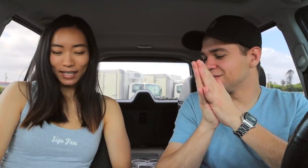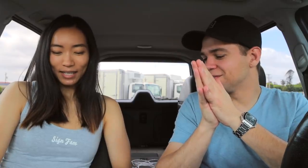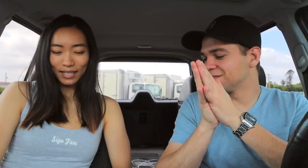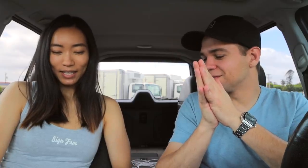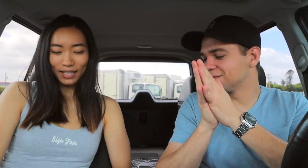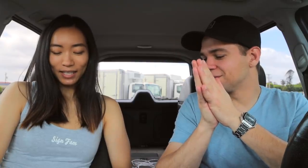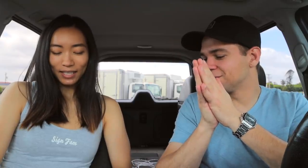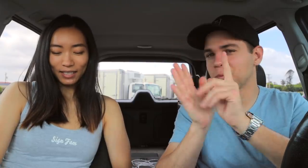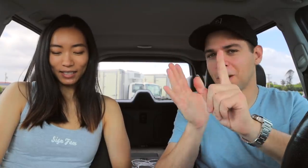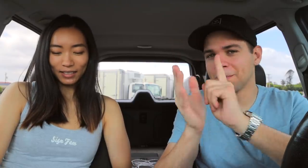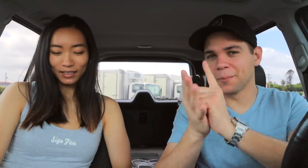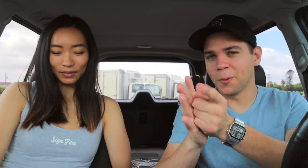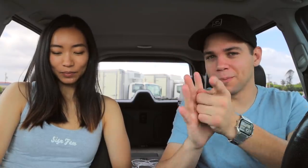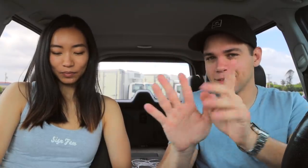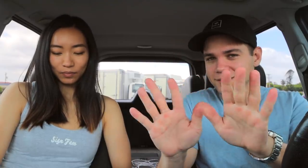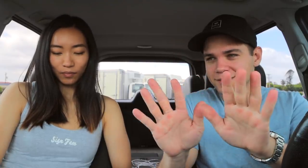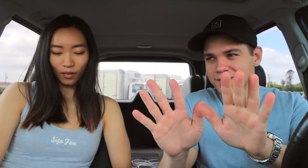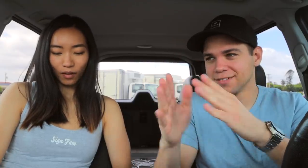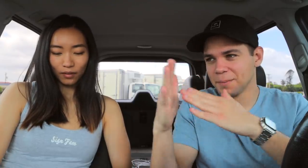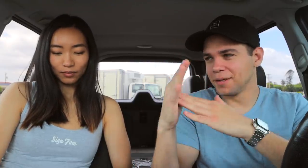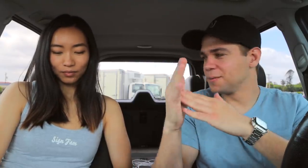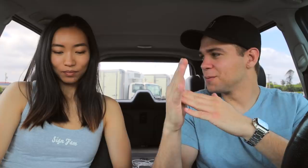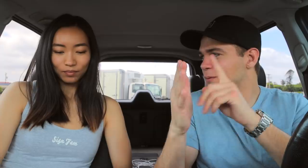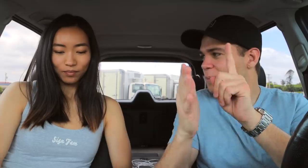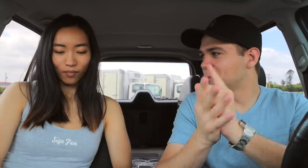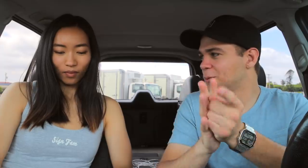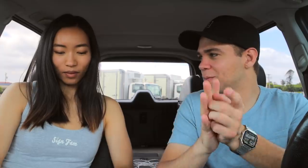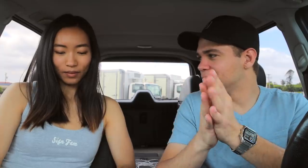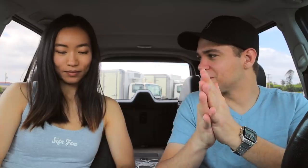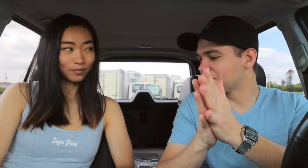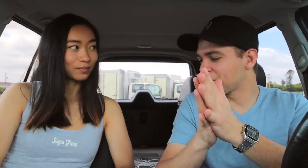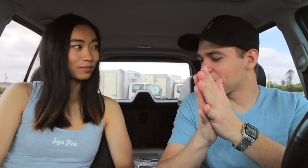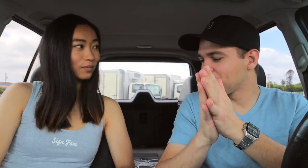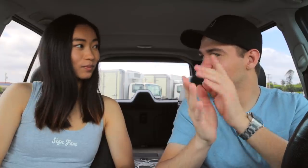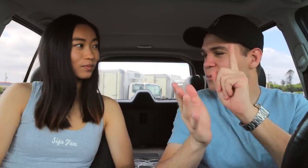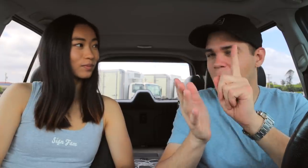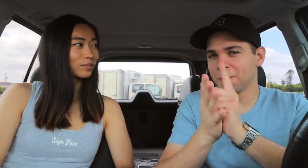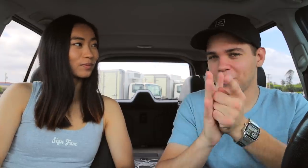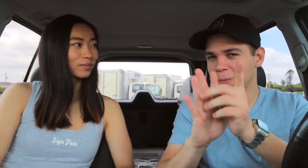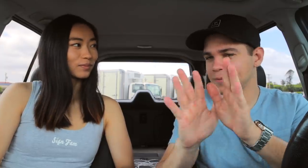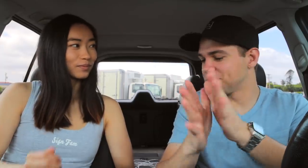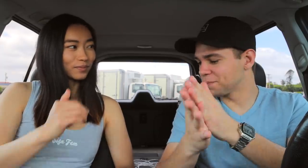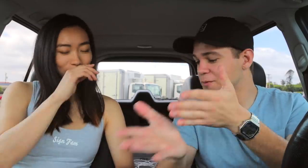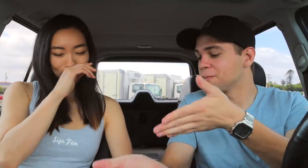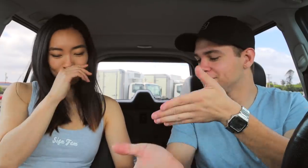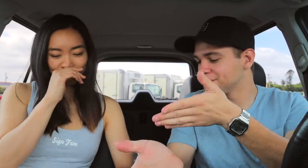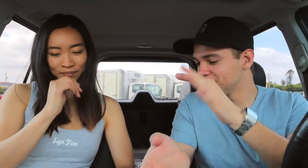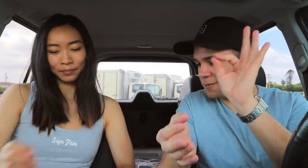E: yaaay One moment Timeout. One minute. One moment. Hold on. Find it